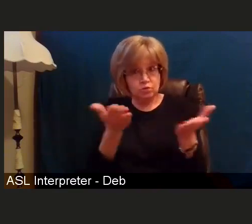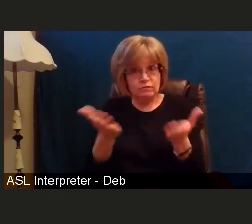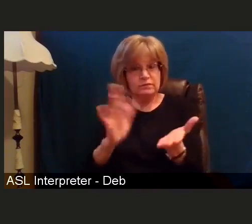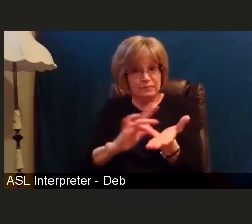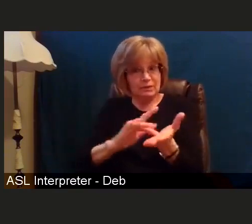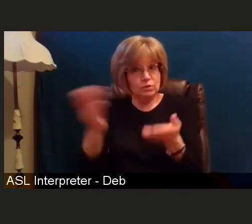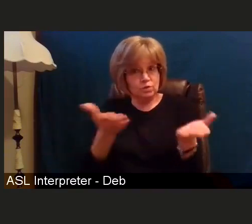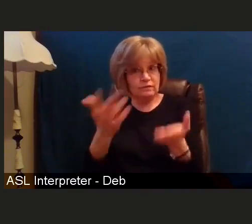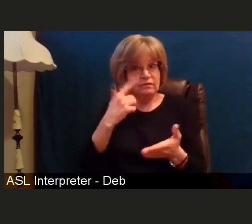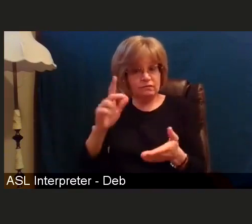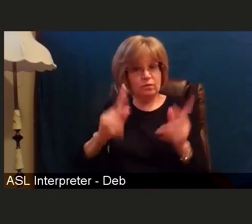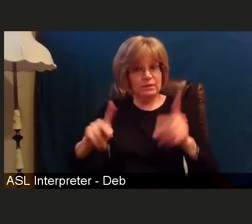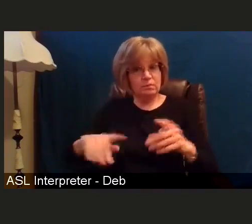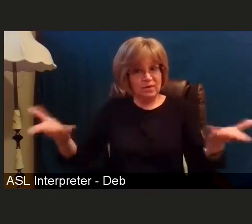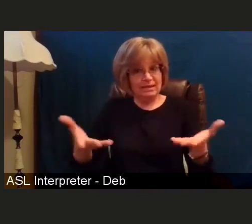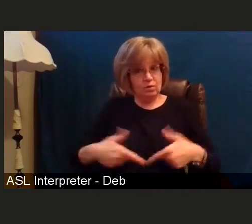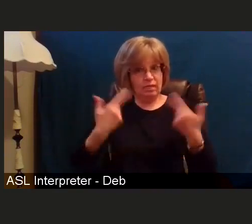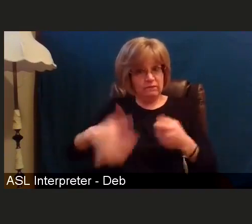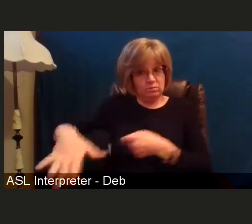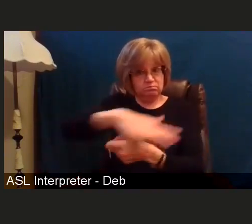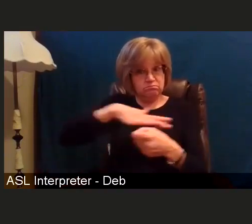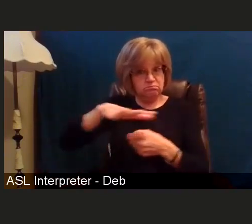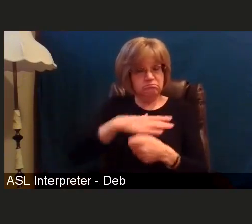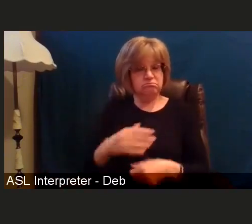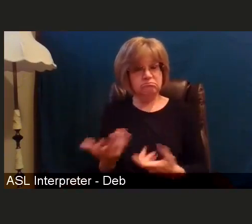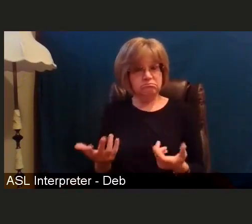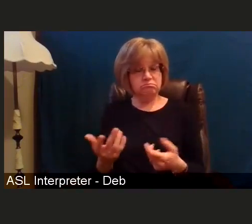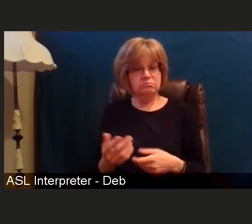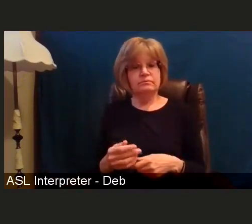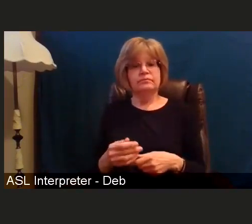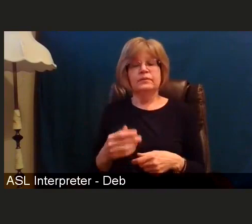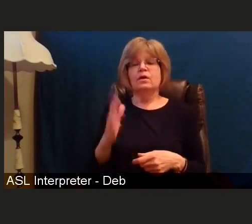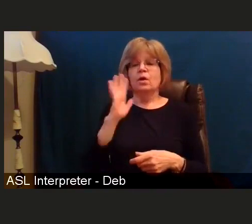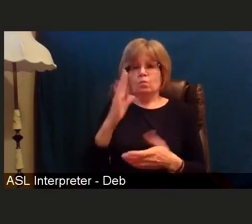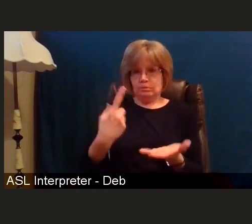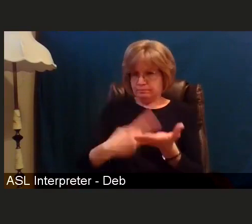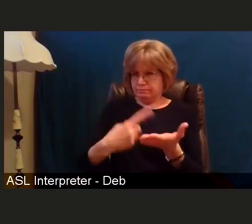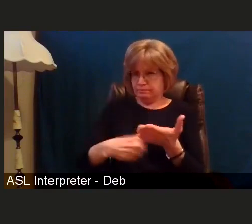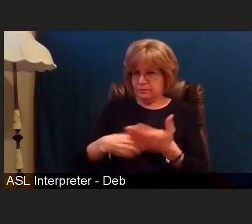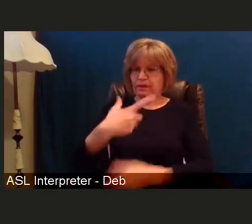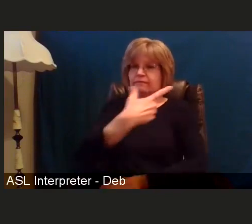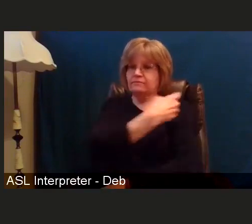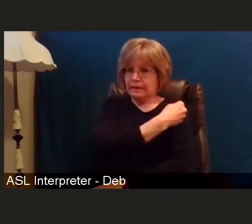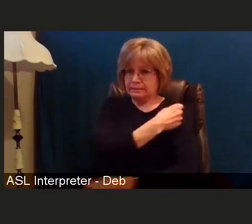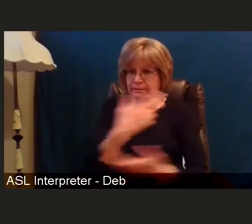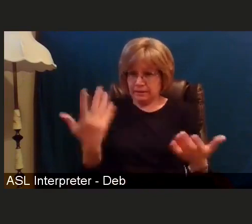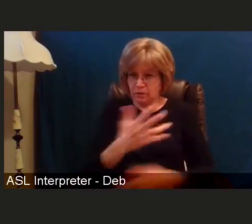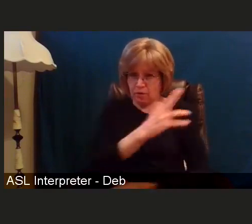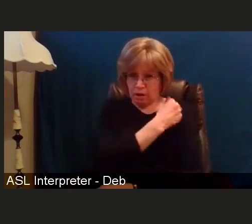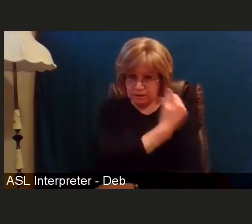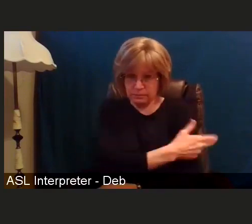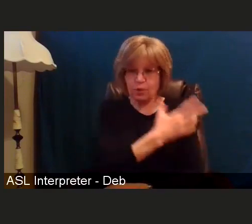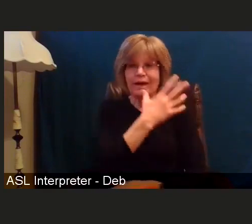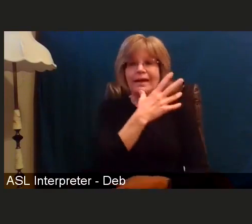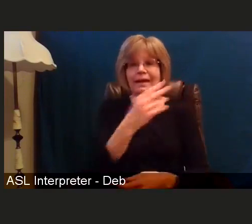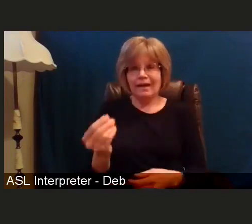So we'll talk a little bit about the vaccination process here at the hospital and the health system and then as we move forward to take care of